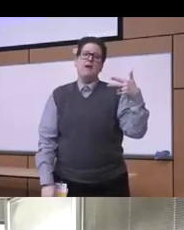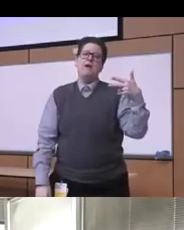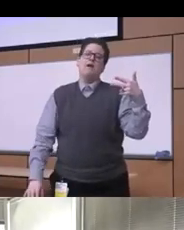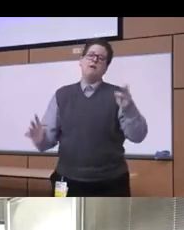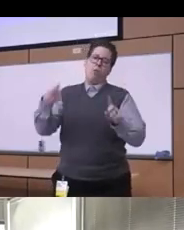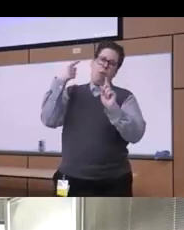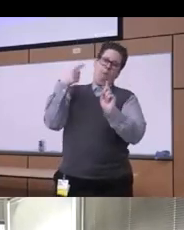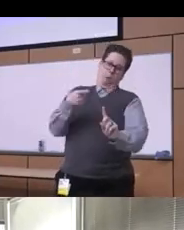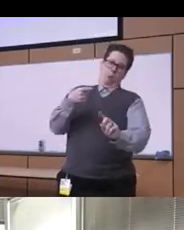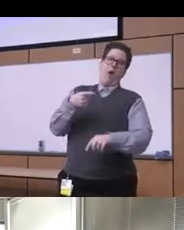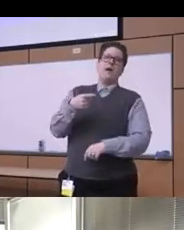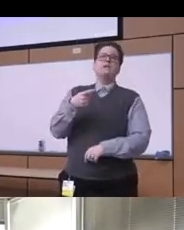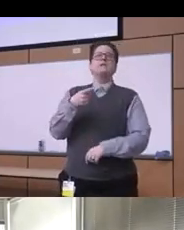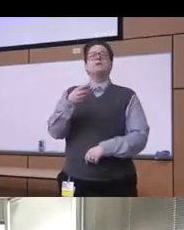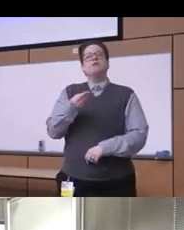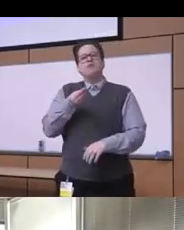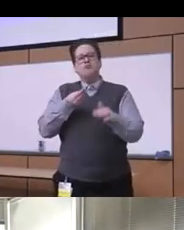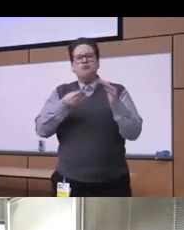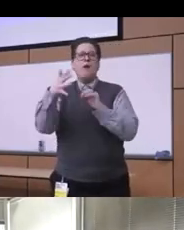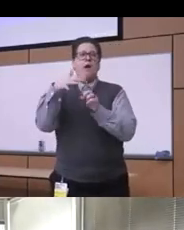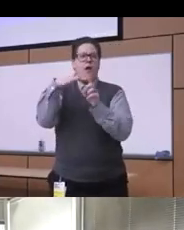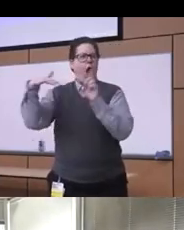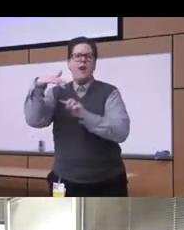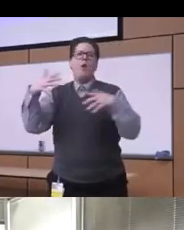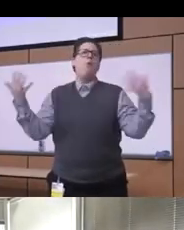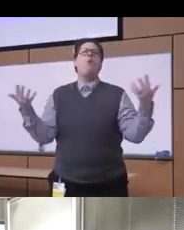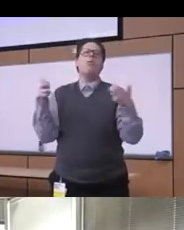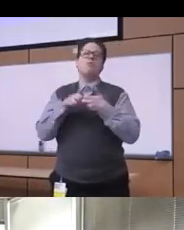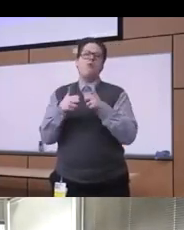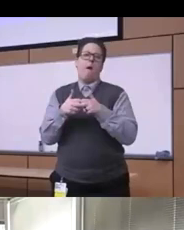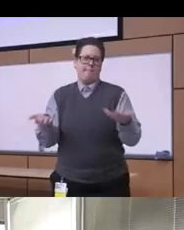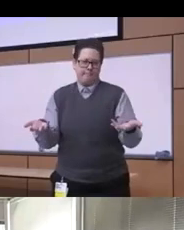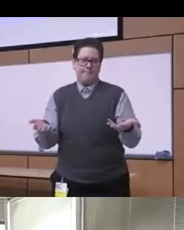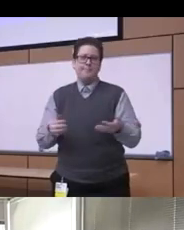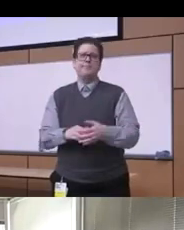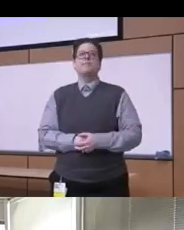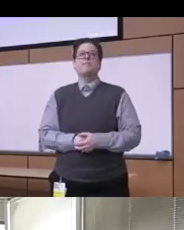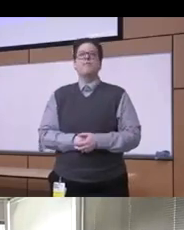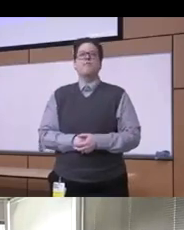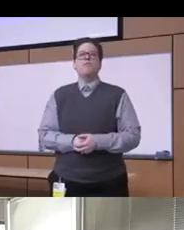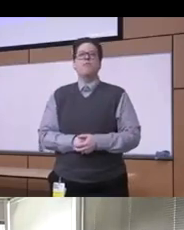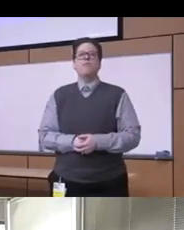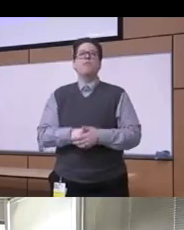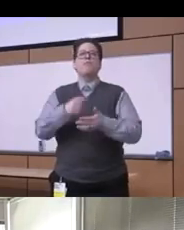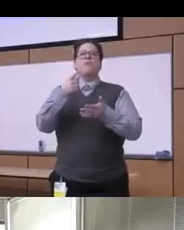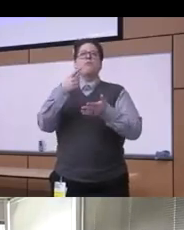the context of really what the problem is and uh what we Define as really racial inequities